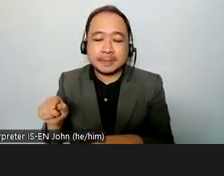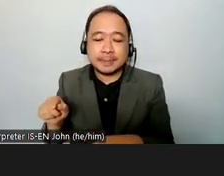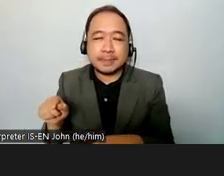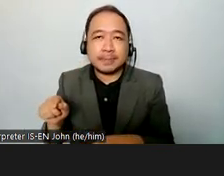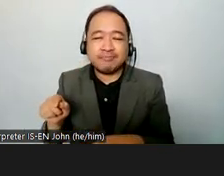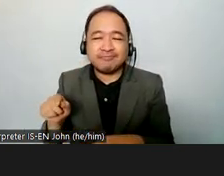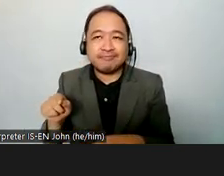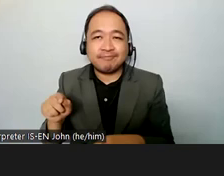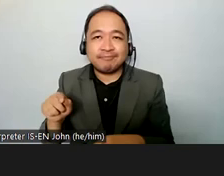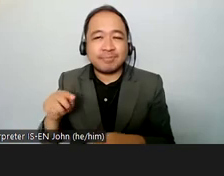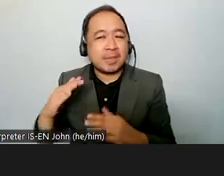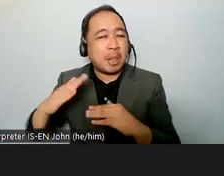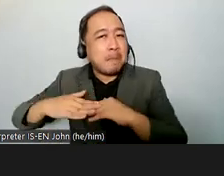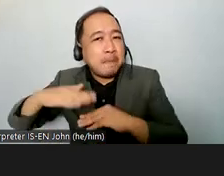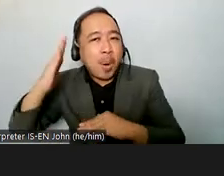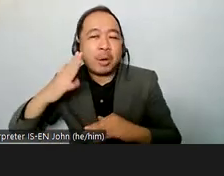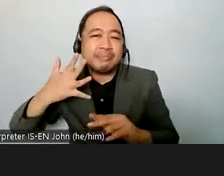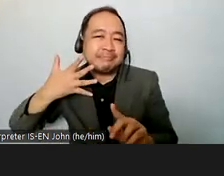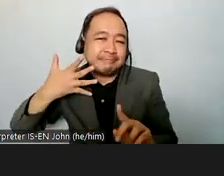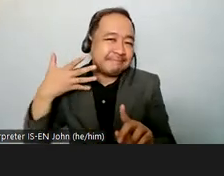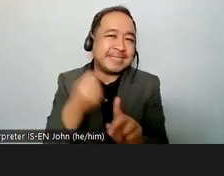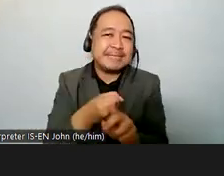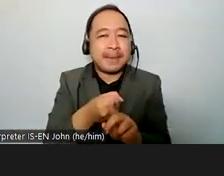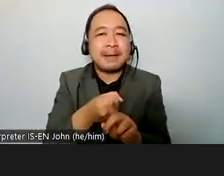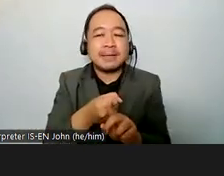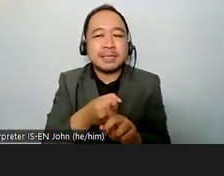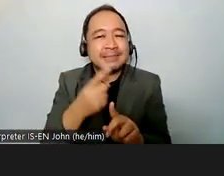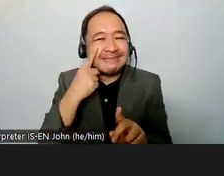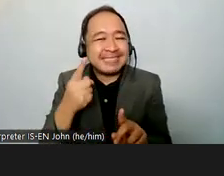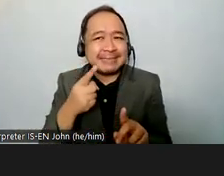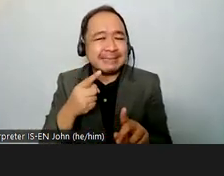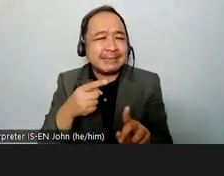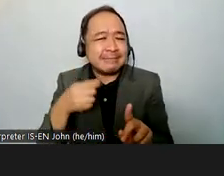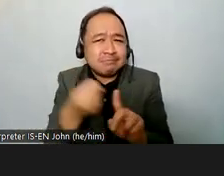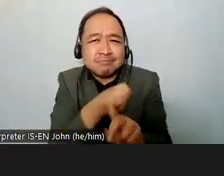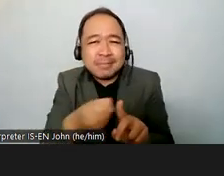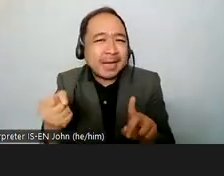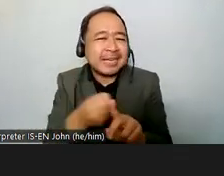to be victims of violence of not not wanted